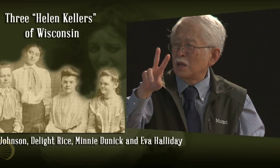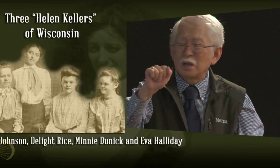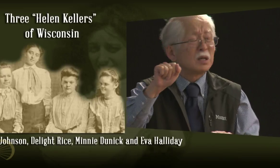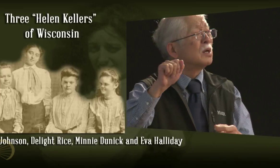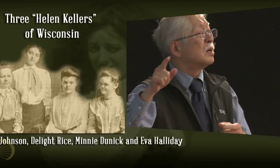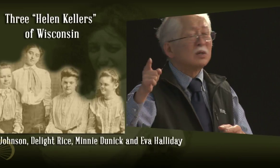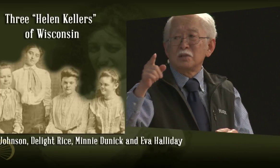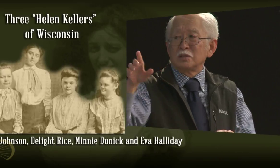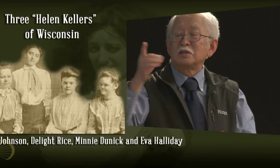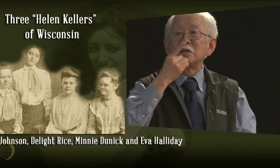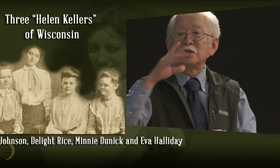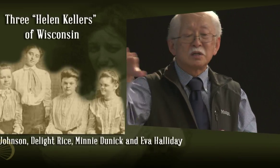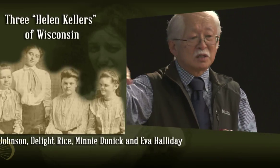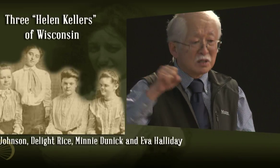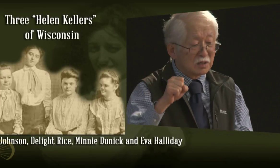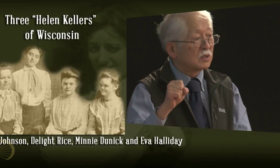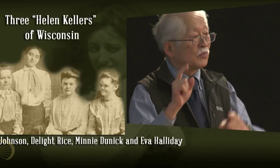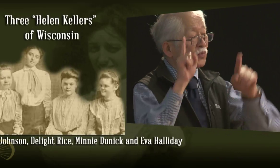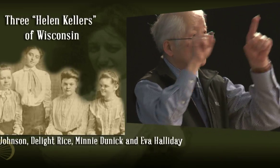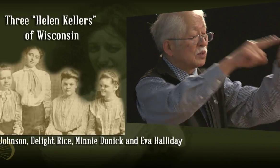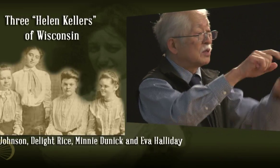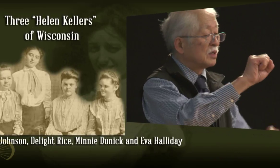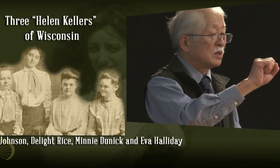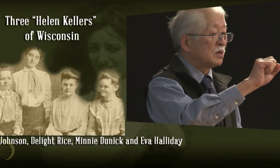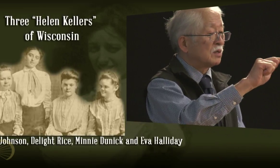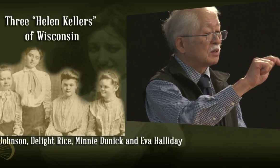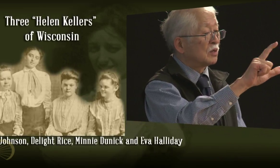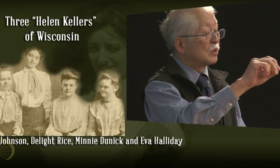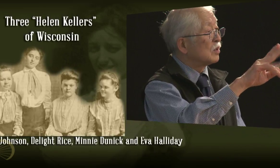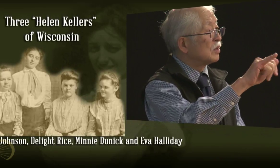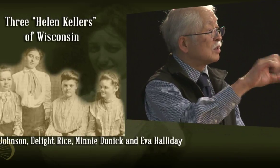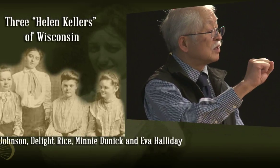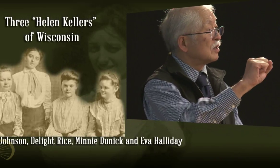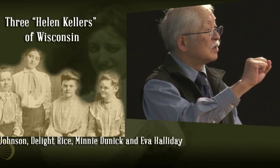two on the right it was, but one of them Delight took